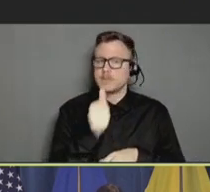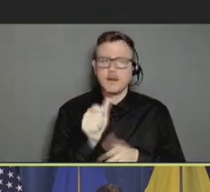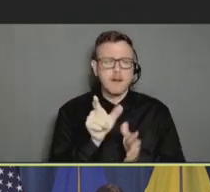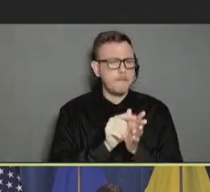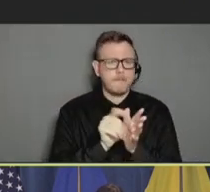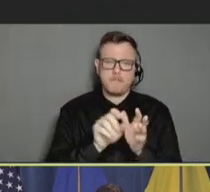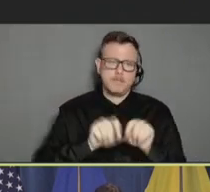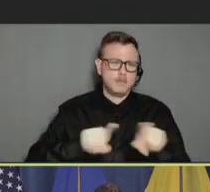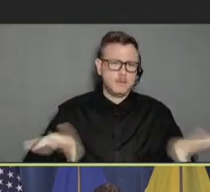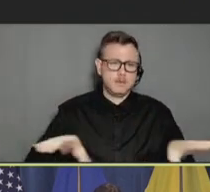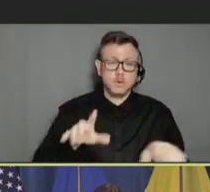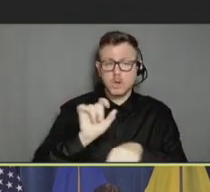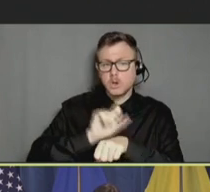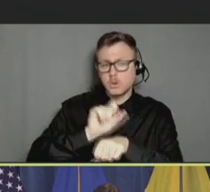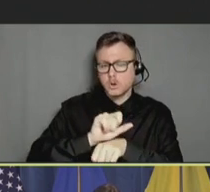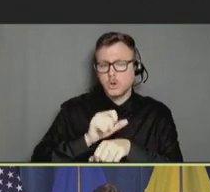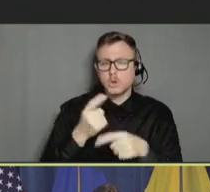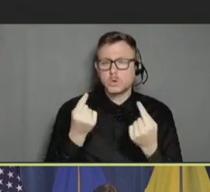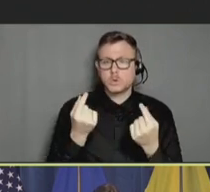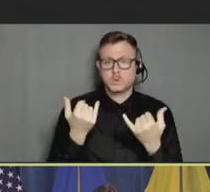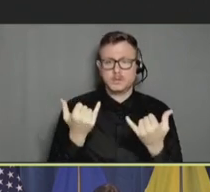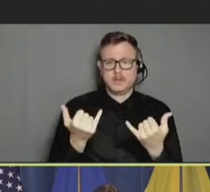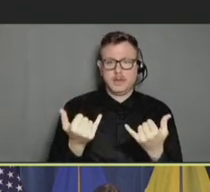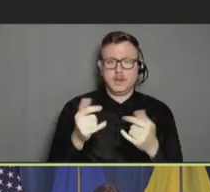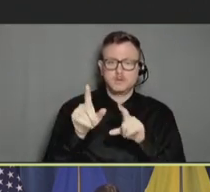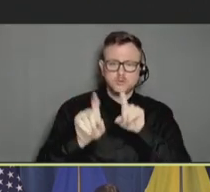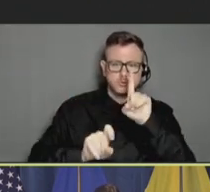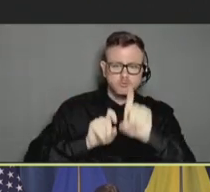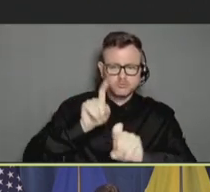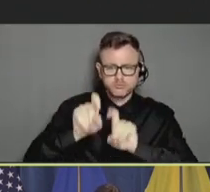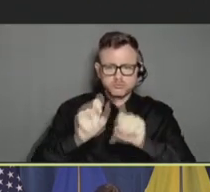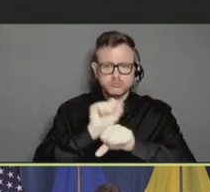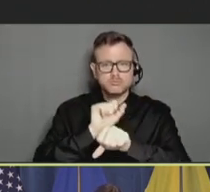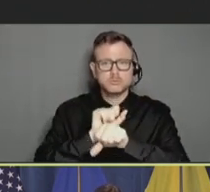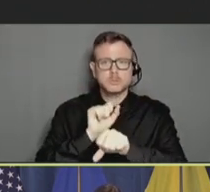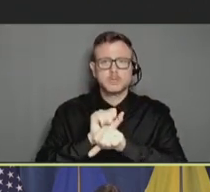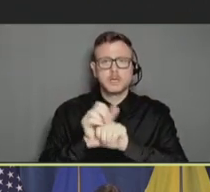This is work that he is doing -- survey work that he's doing, really in collaboration with